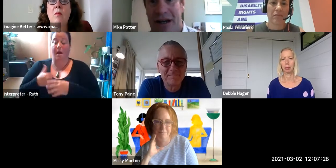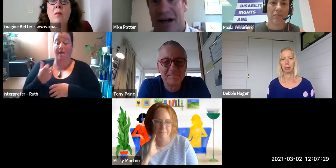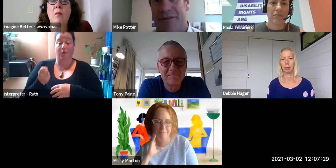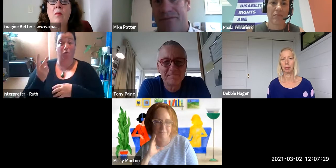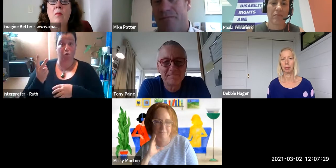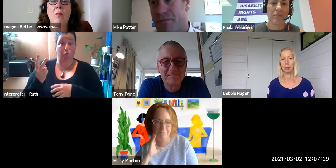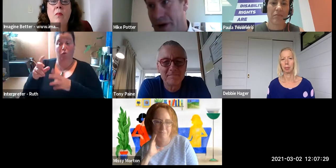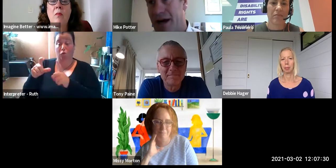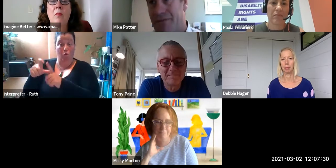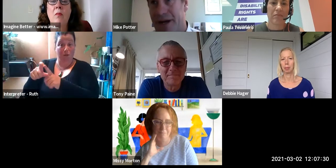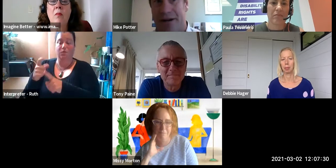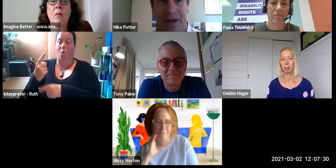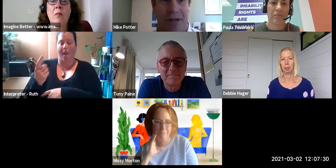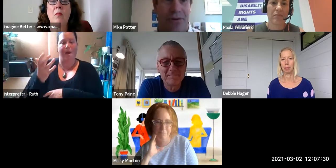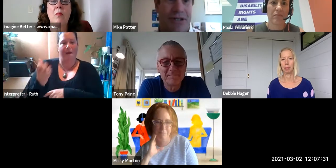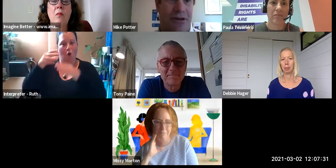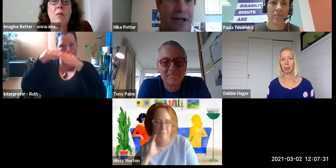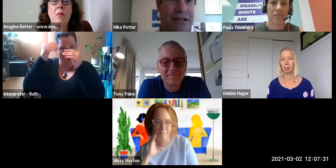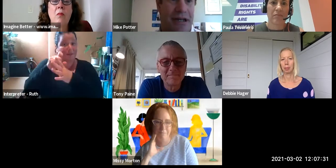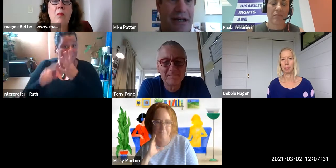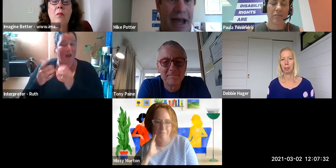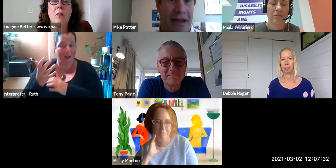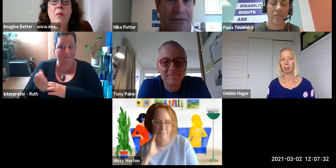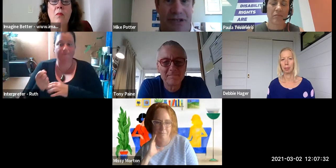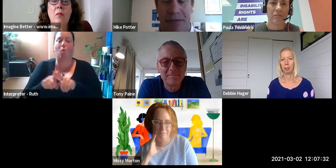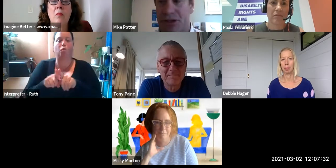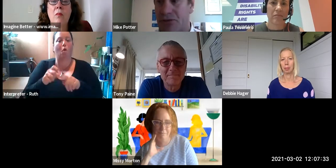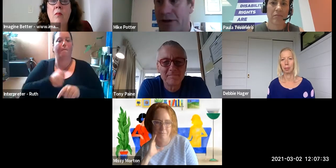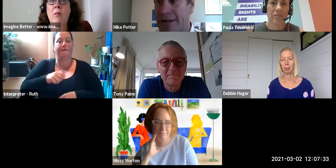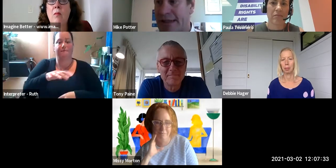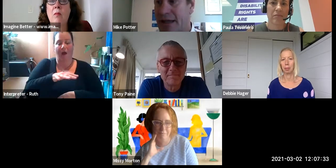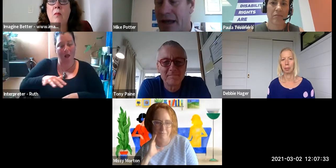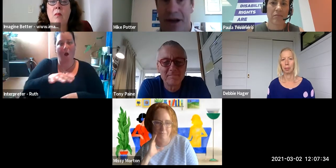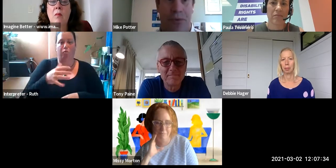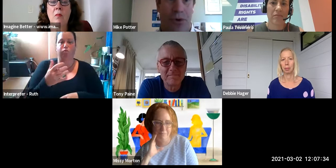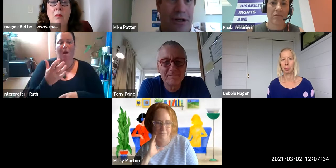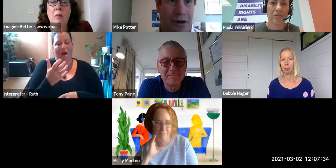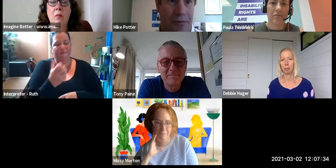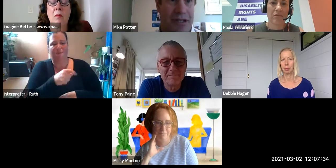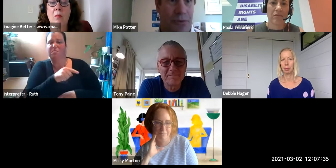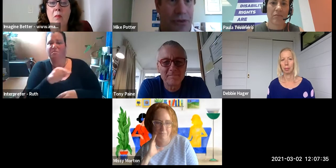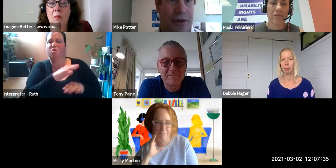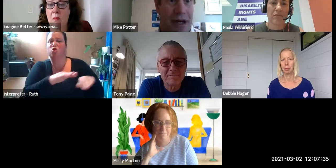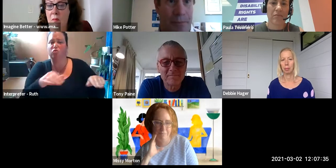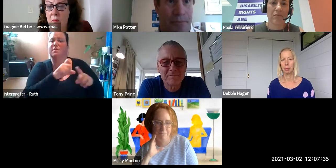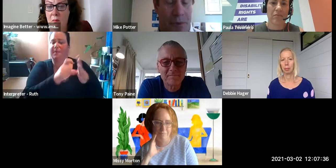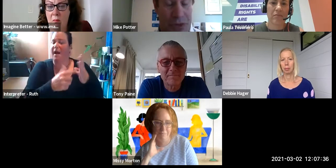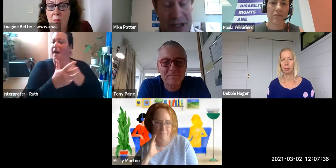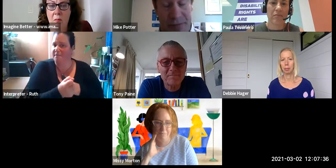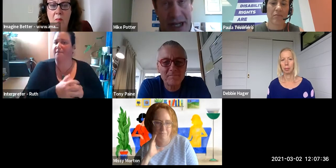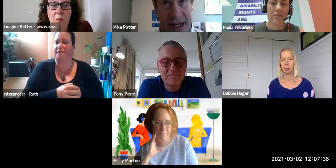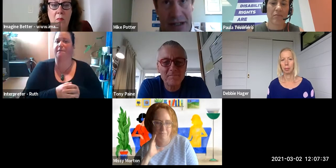I have whanau and family that also that have disabled children and I work, obviously within